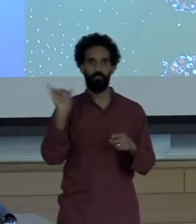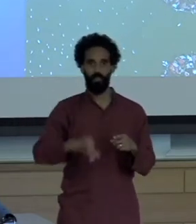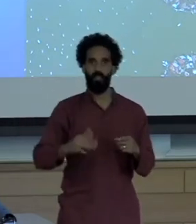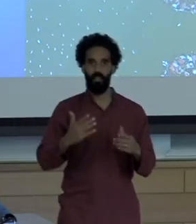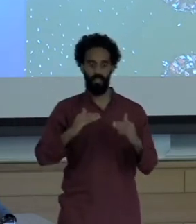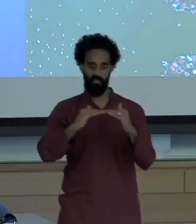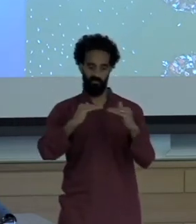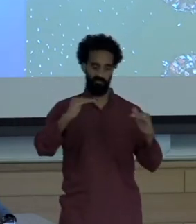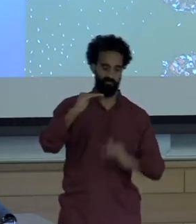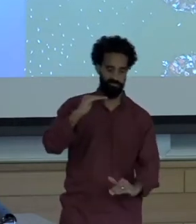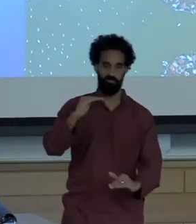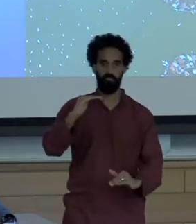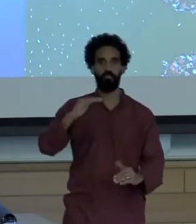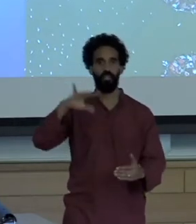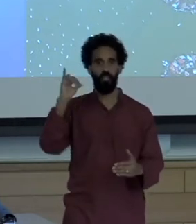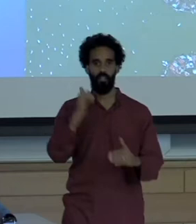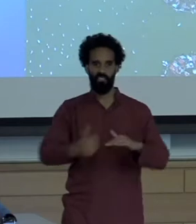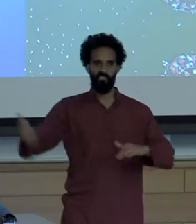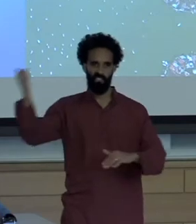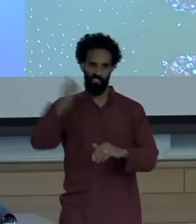post storm news reports of